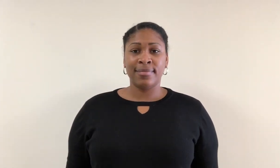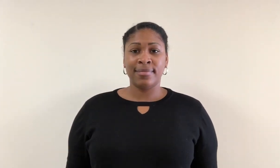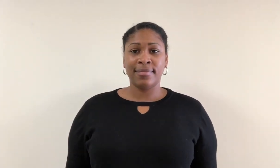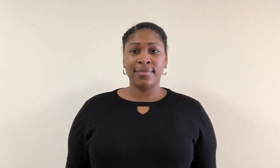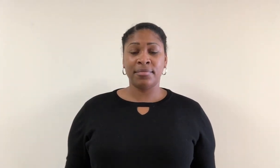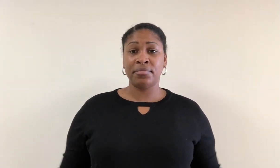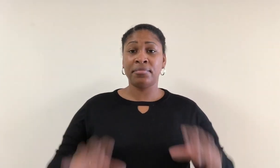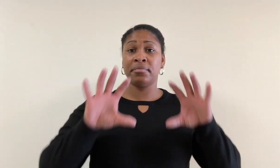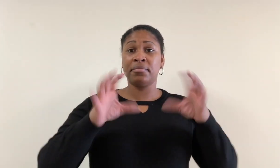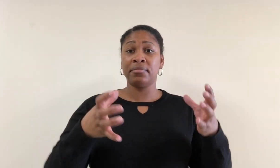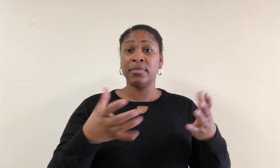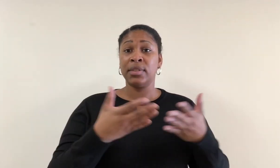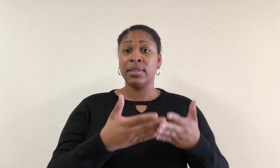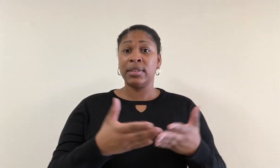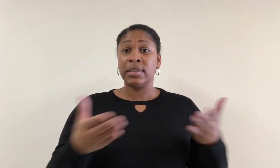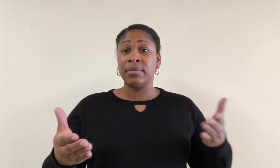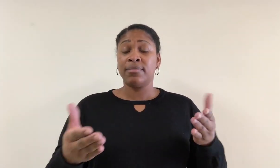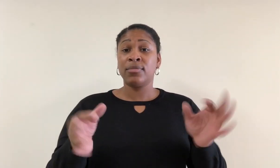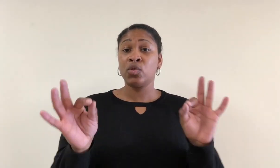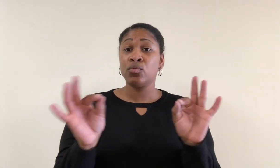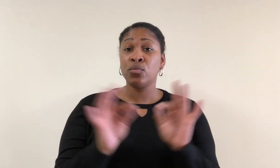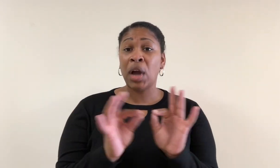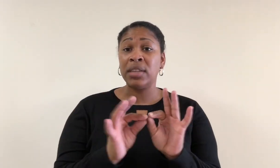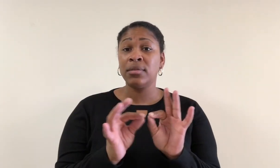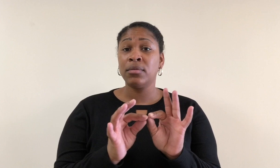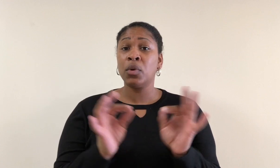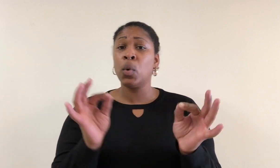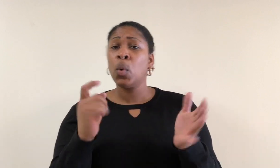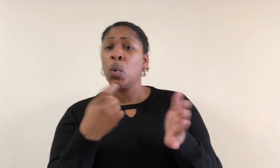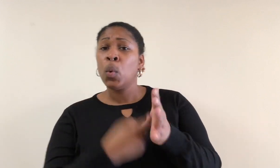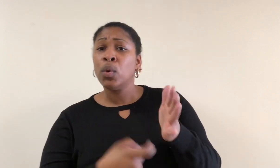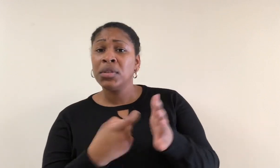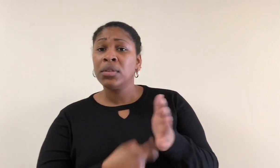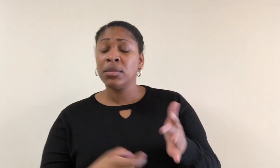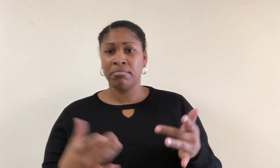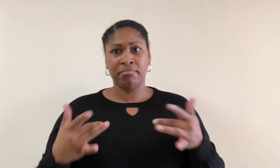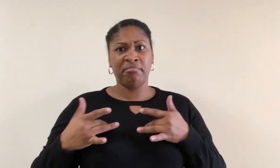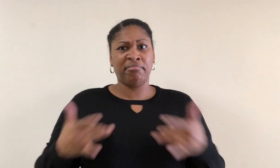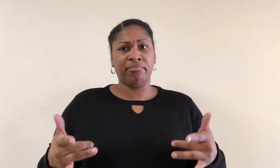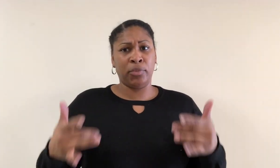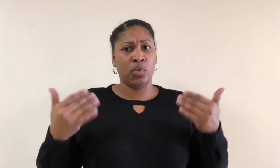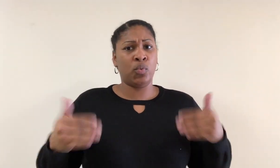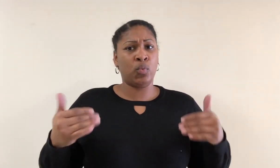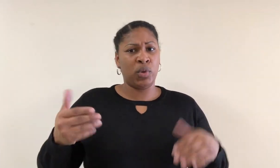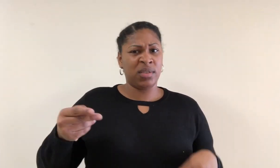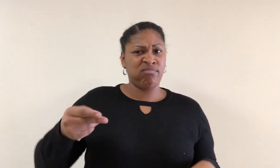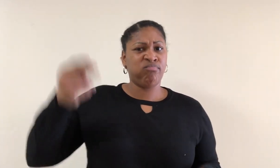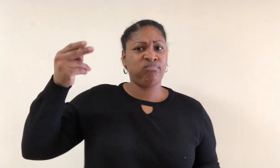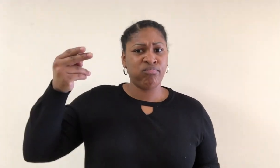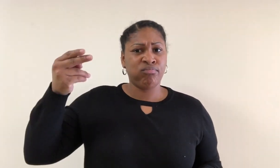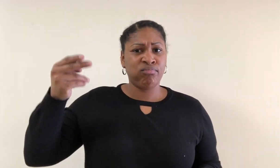Characterized by high price or cost.